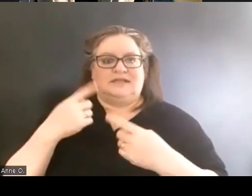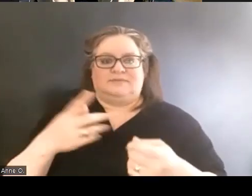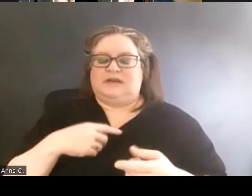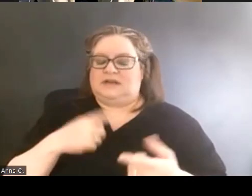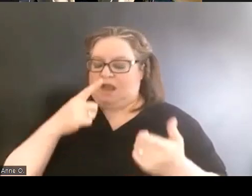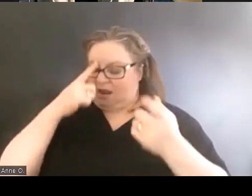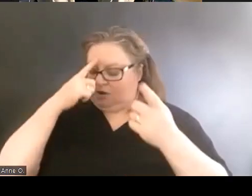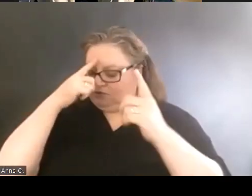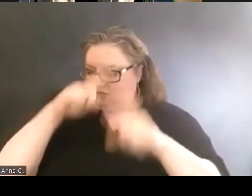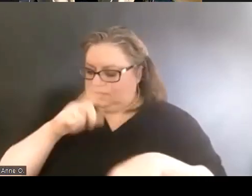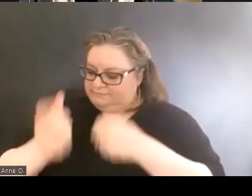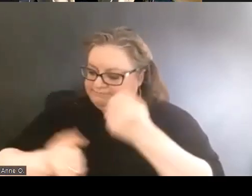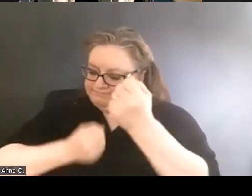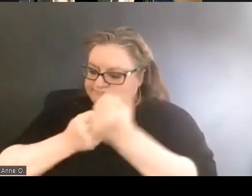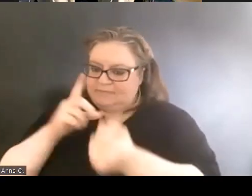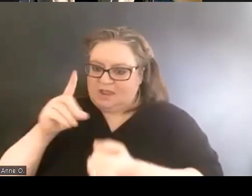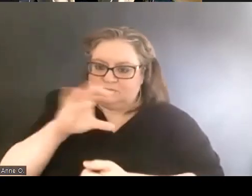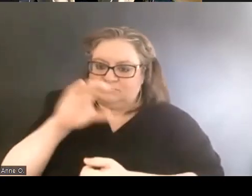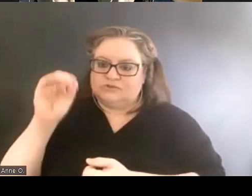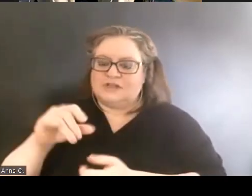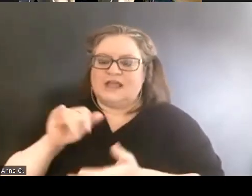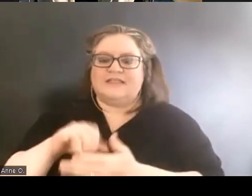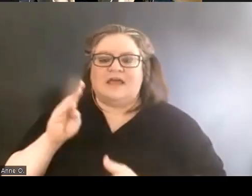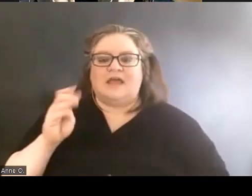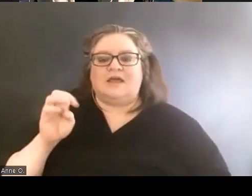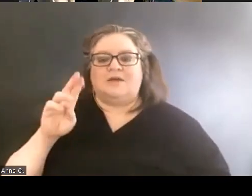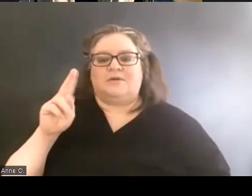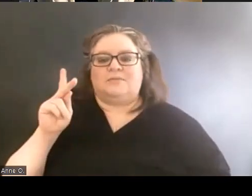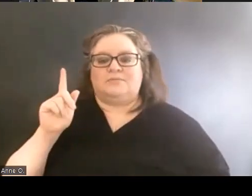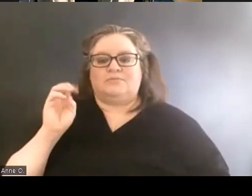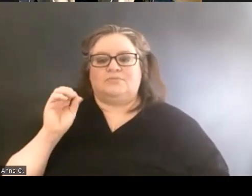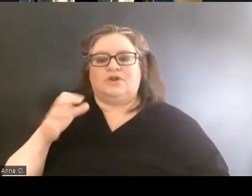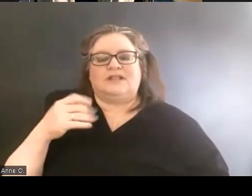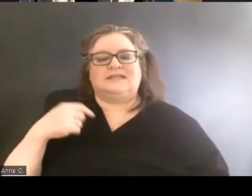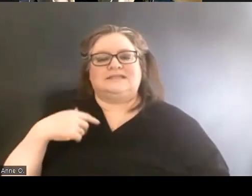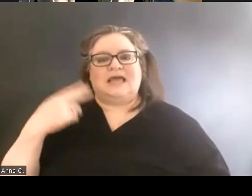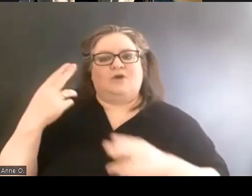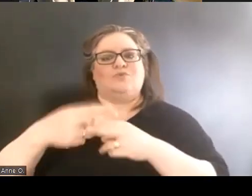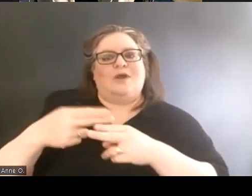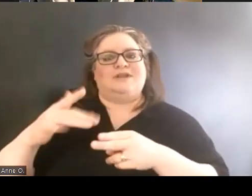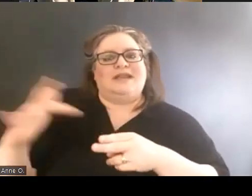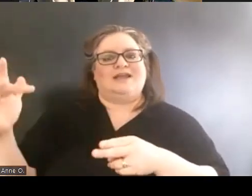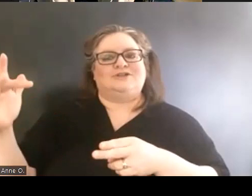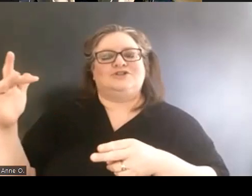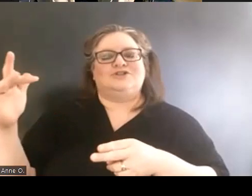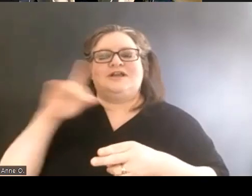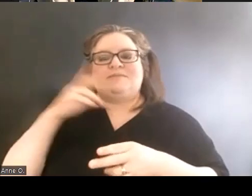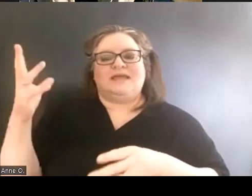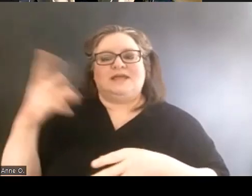that Berkeley has had a reputation of being inclusive.